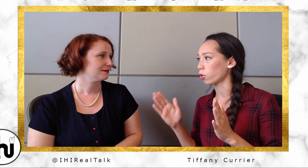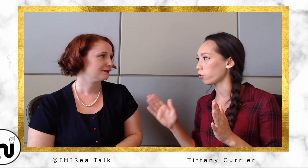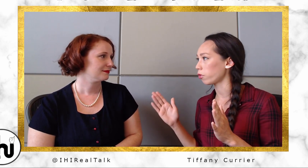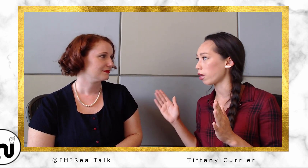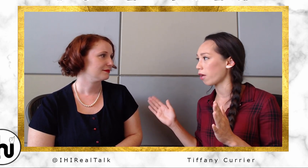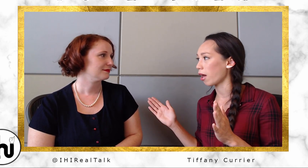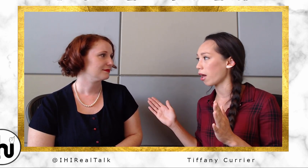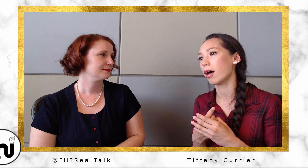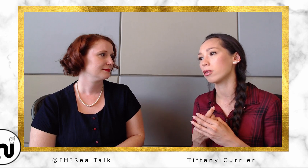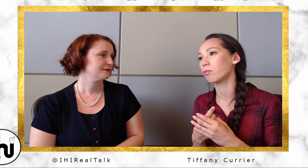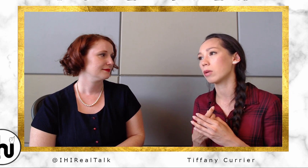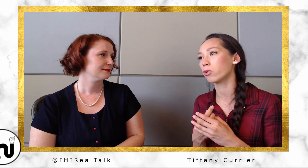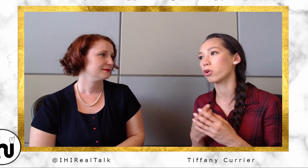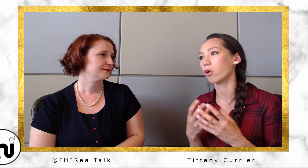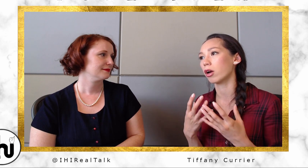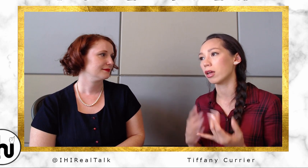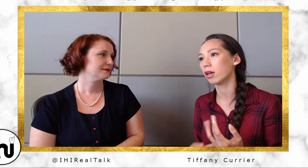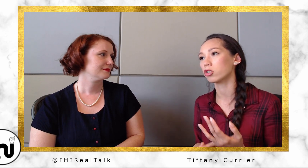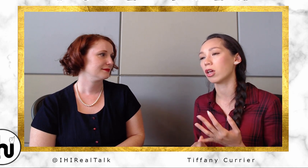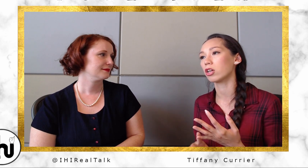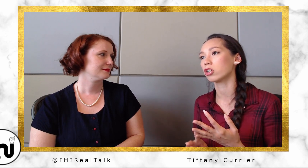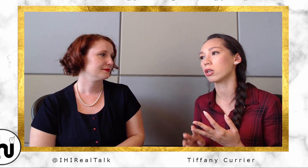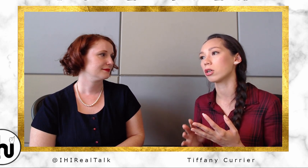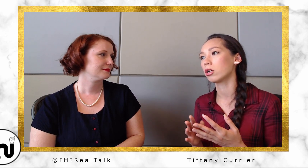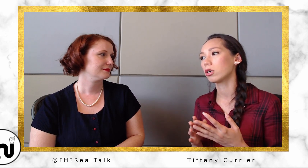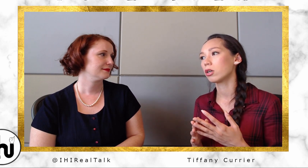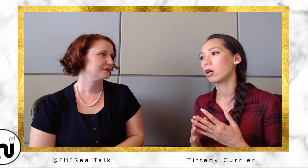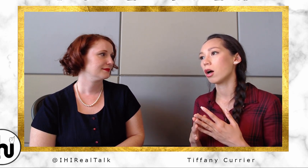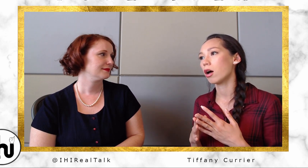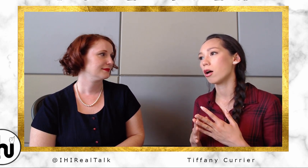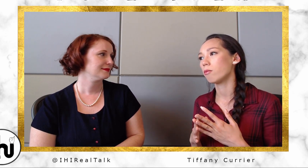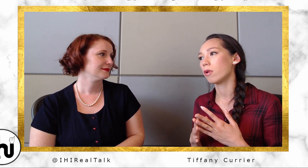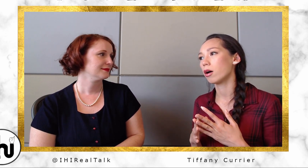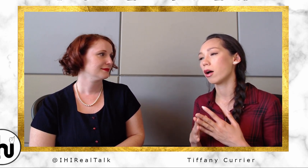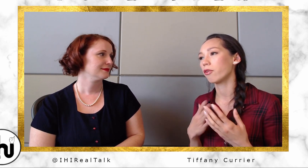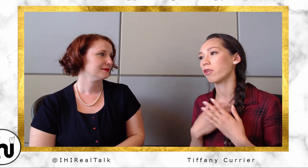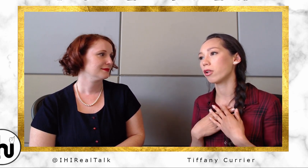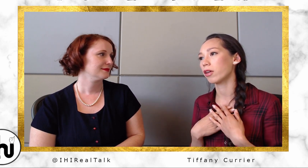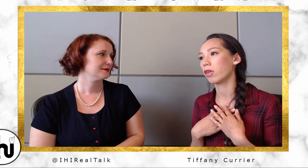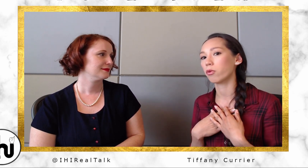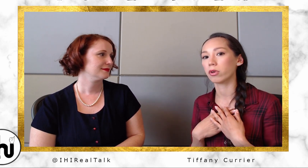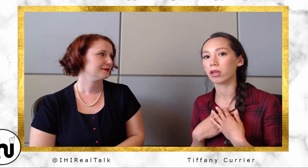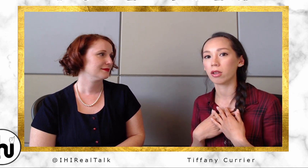they have had. The people who are in education, I felt like, they really love